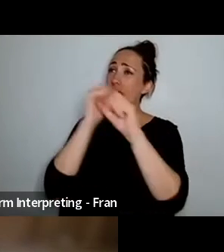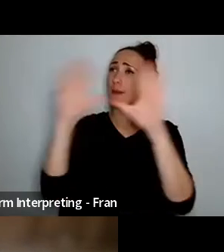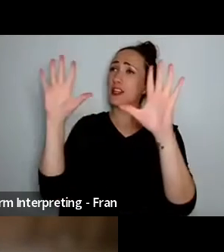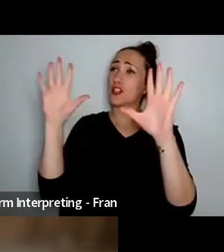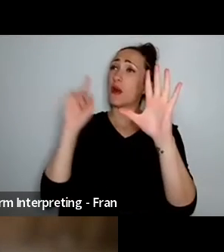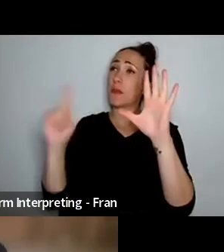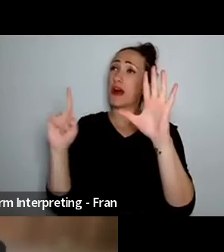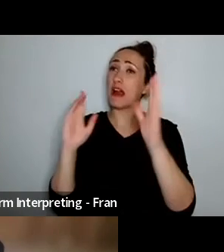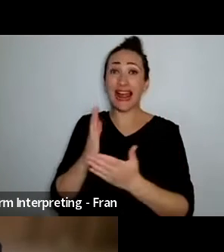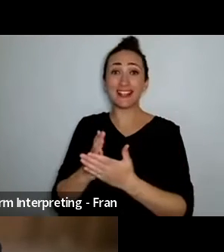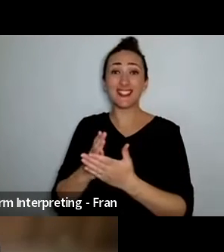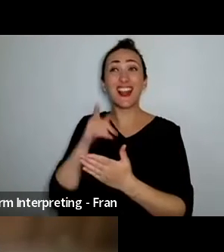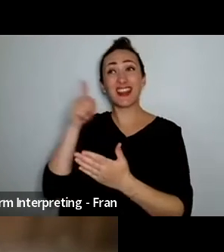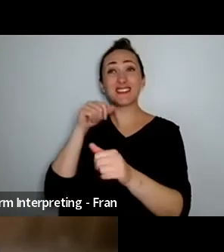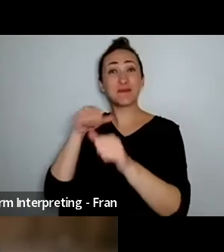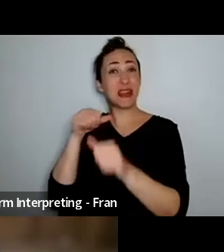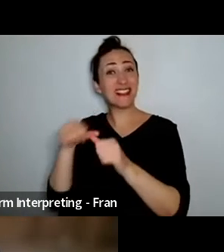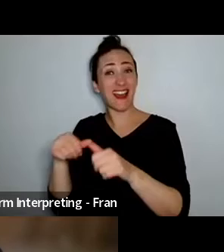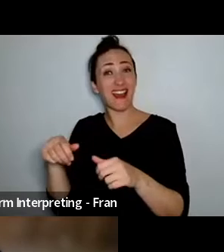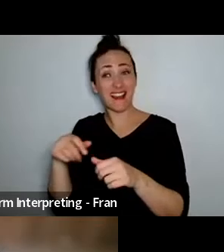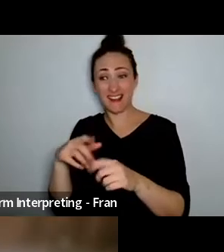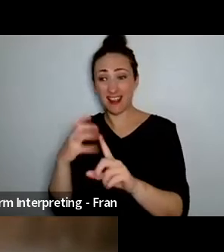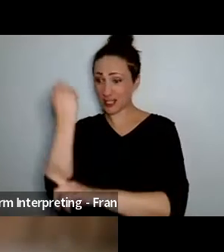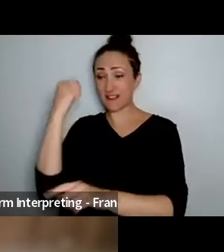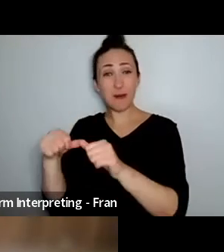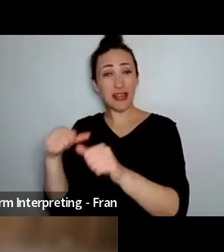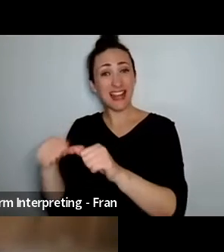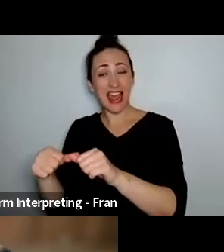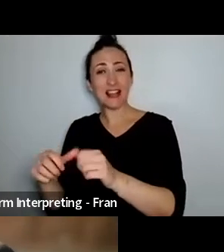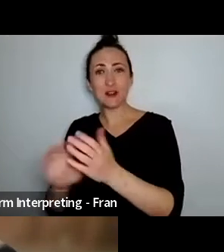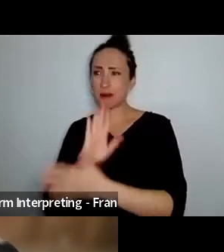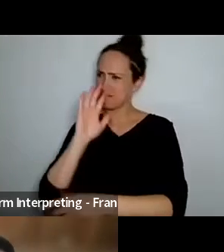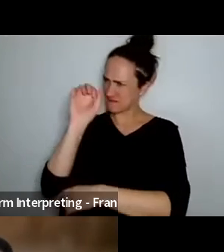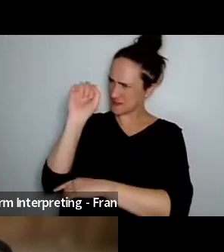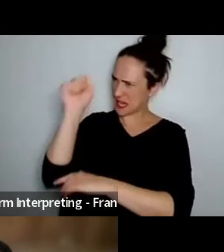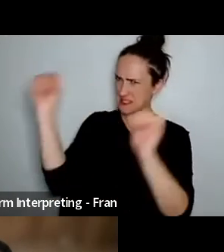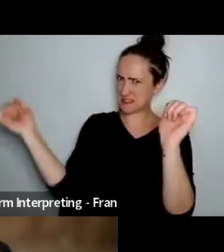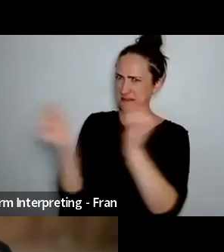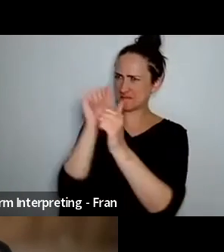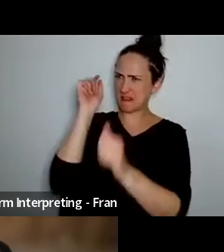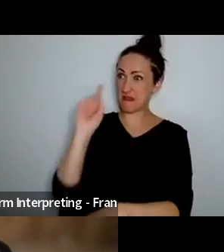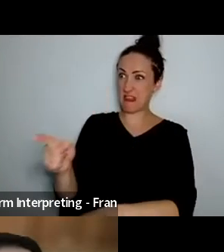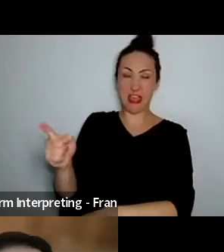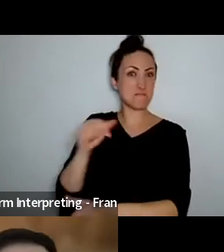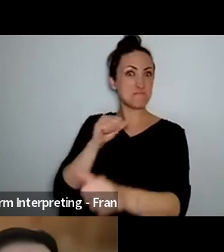even better than I imagined and then I'm like yes let's lock that in let's lock in that new way of jump, fly,